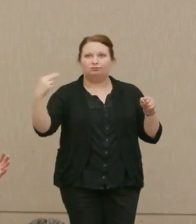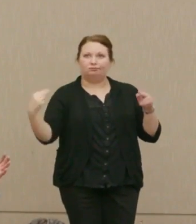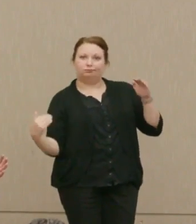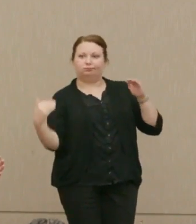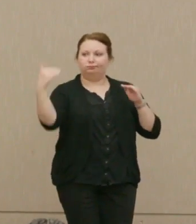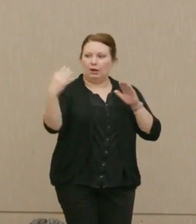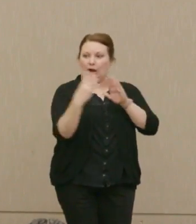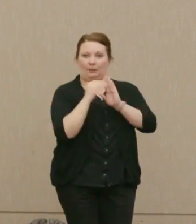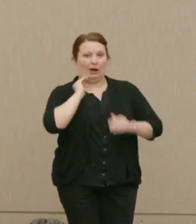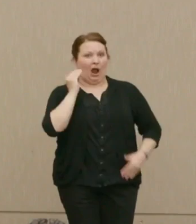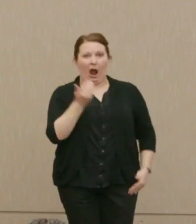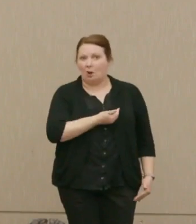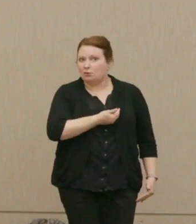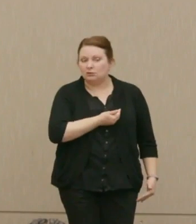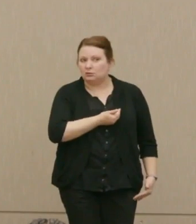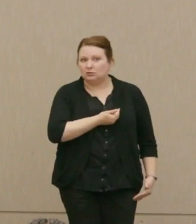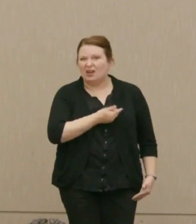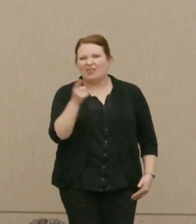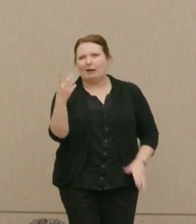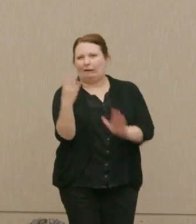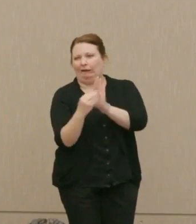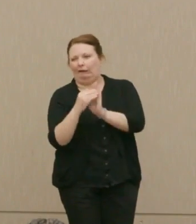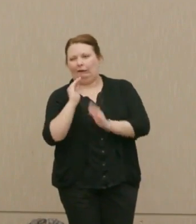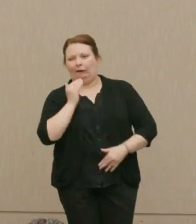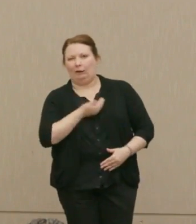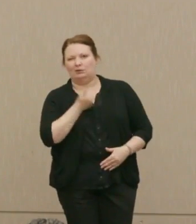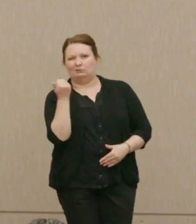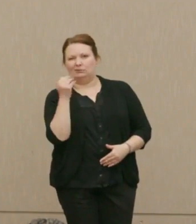answer to ours, essentially, imitating ours, which is what they did in the mid '60s.